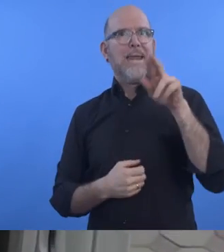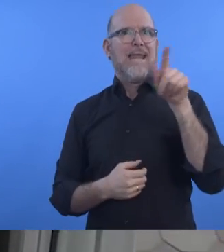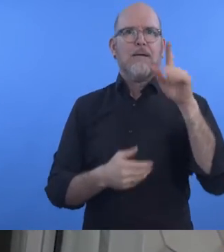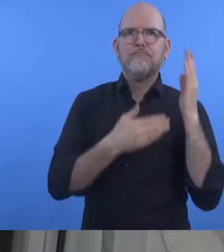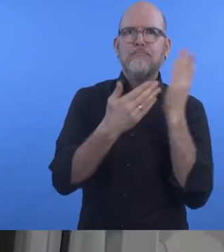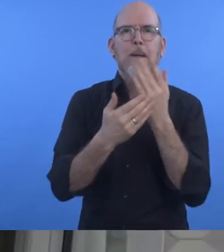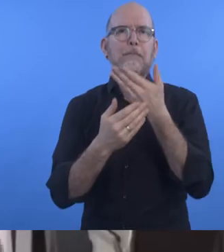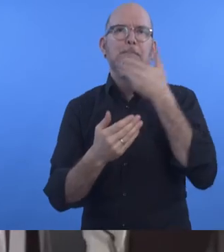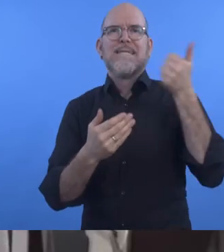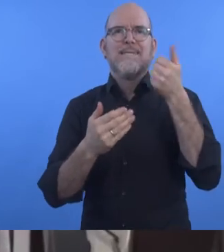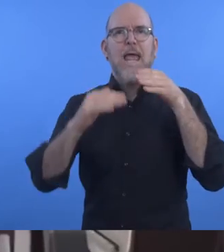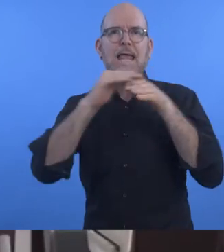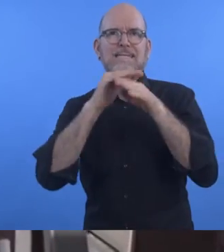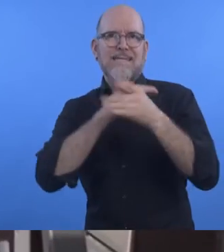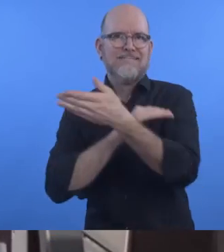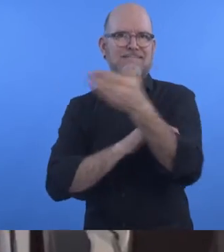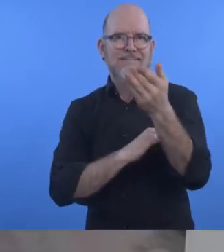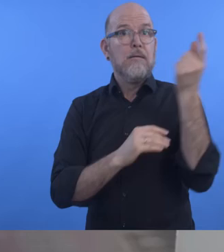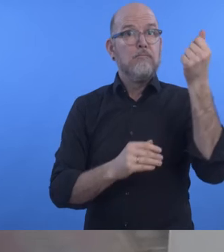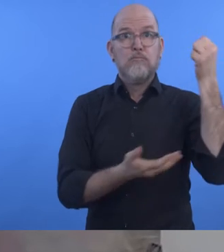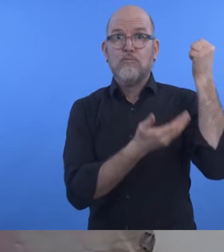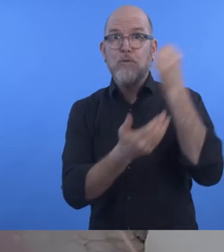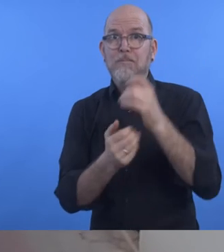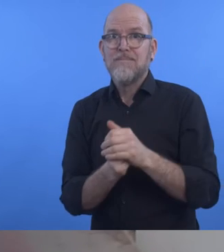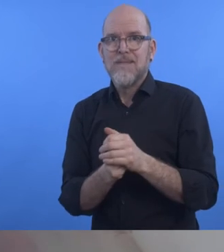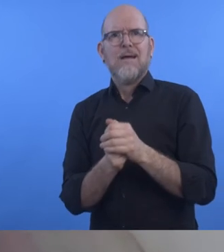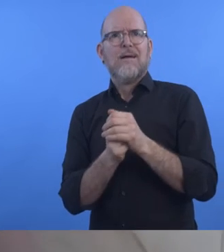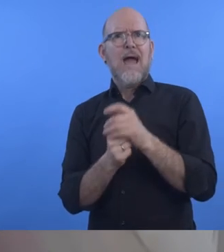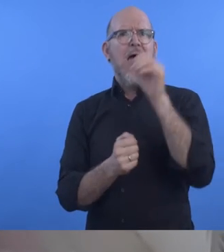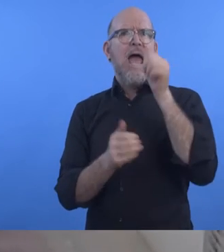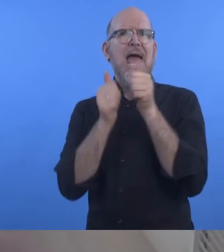passengers assistance from trained driver-partners, and uberACCESS